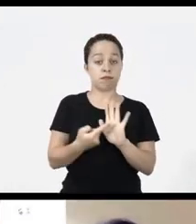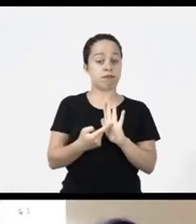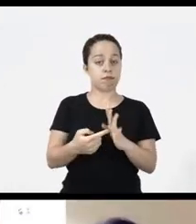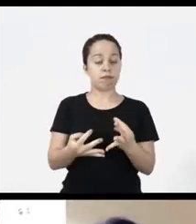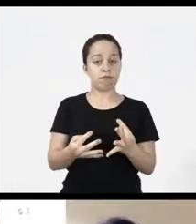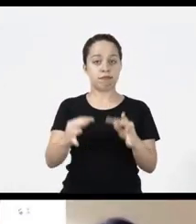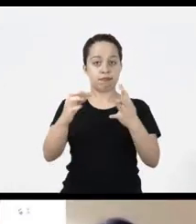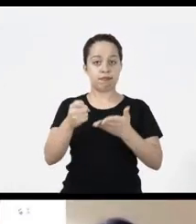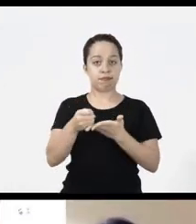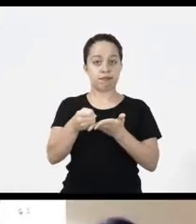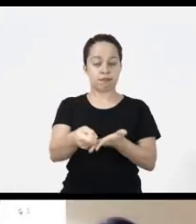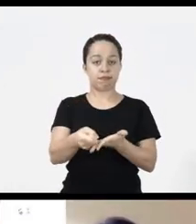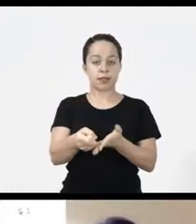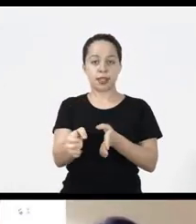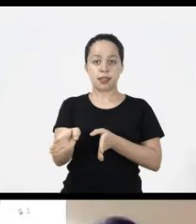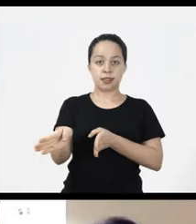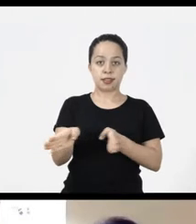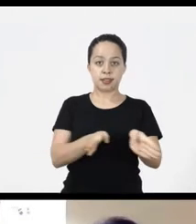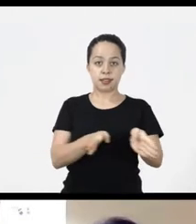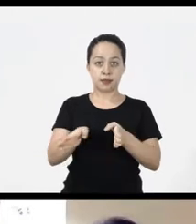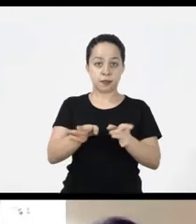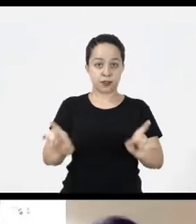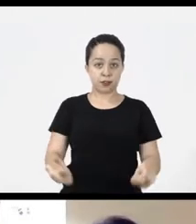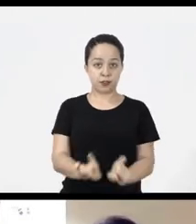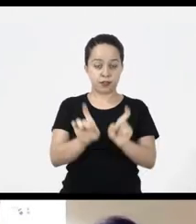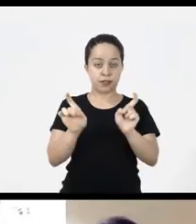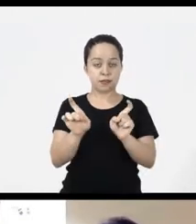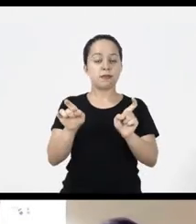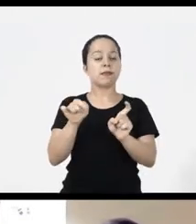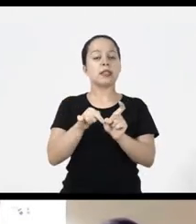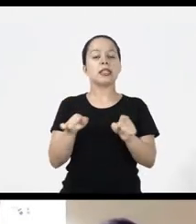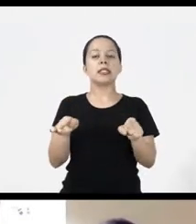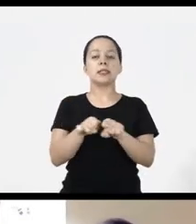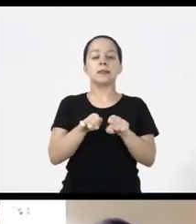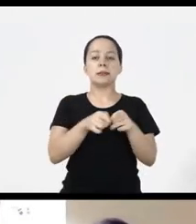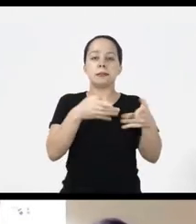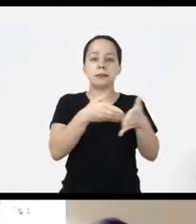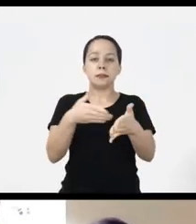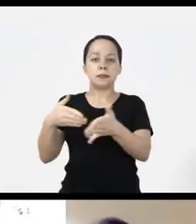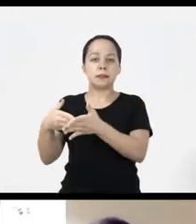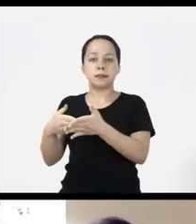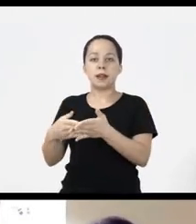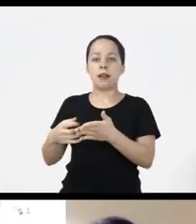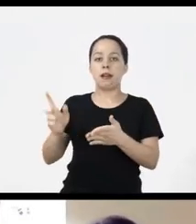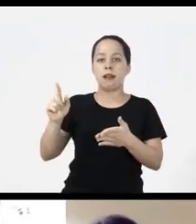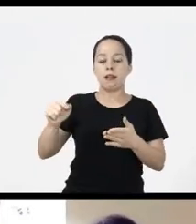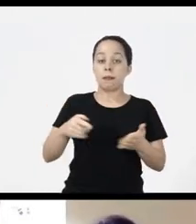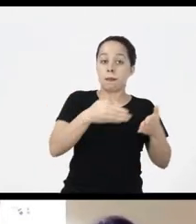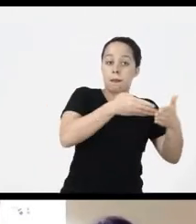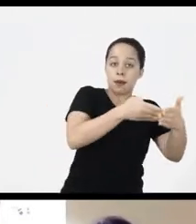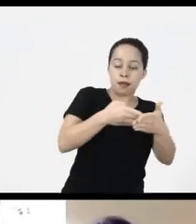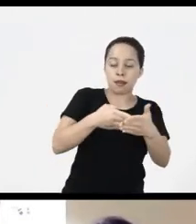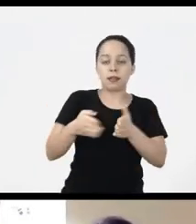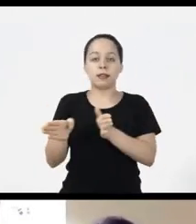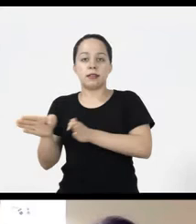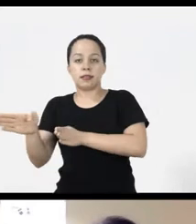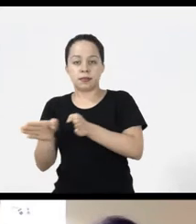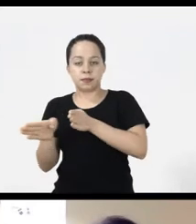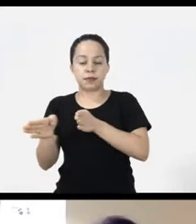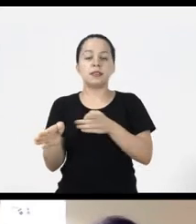about assistive technology and digital accessibility Barriers versus accessibility,